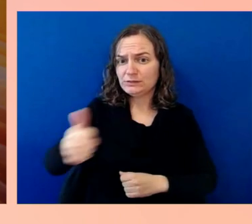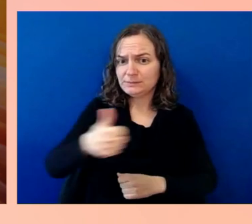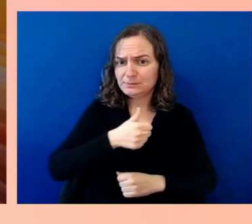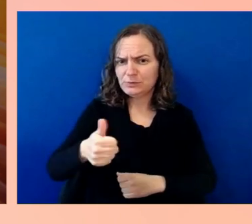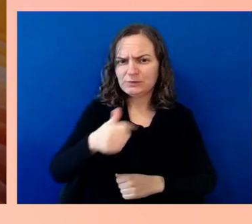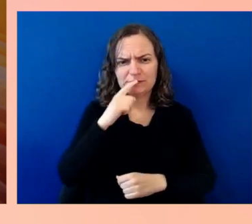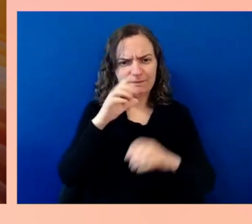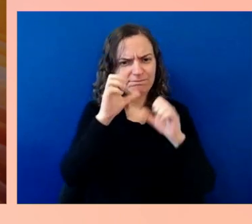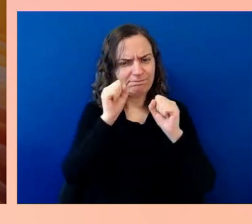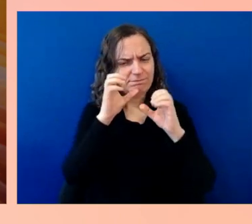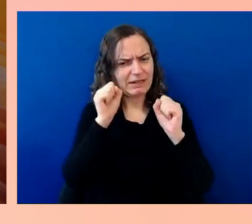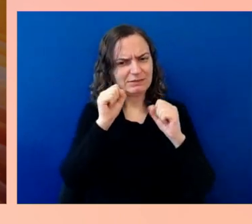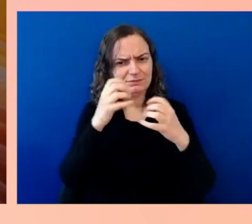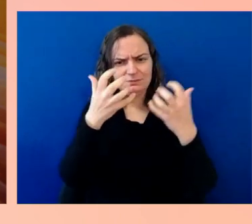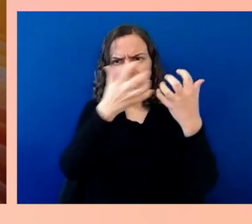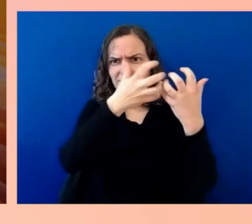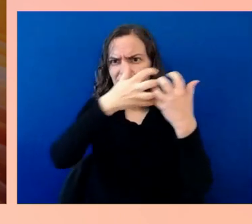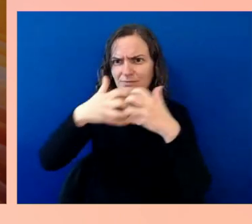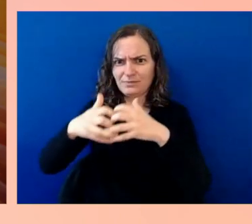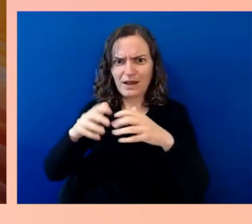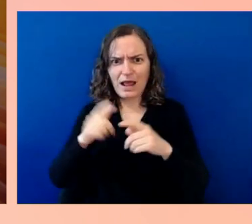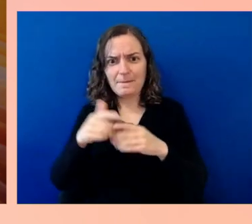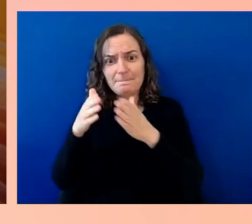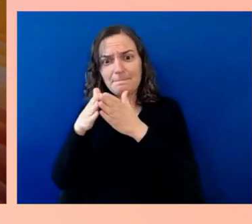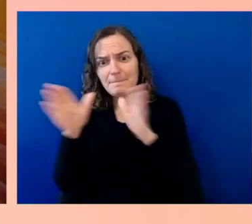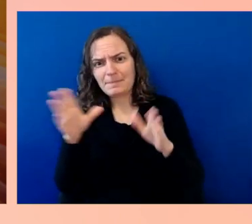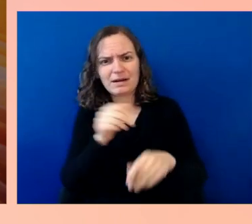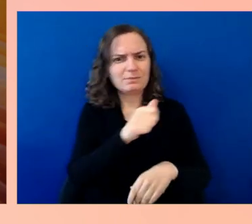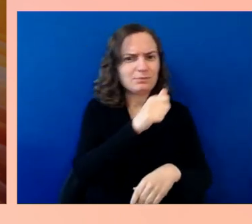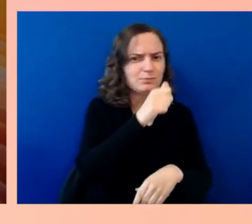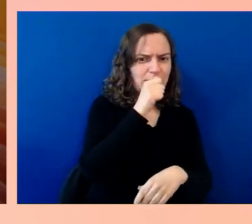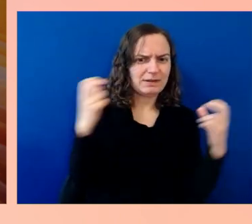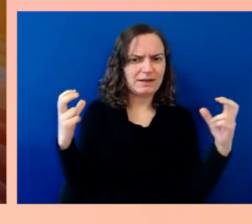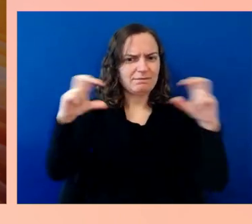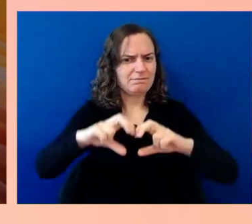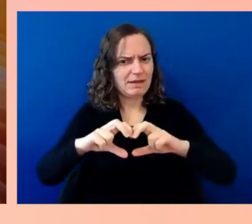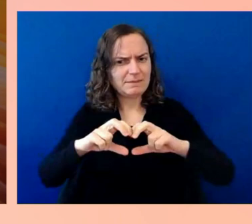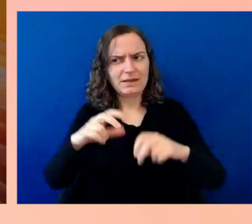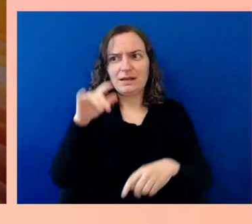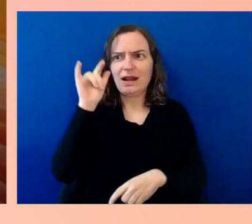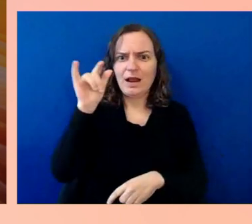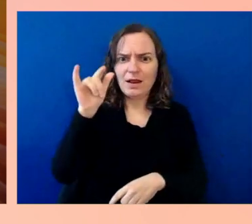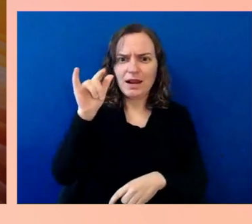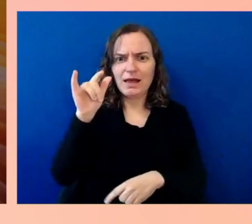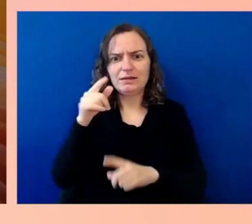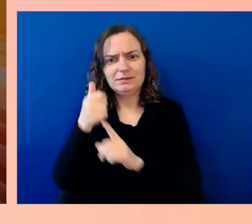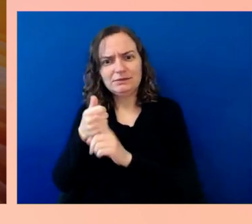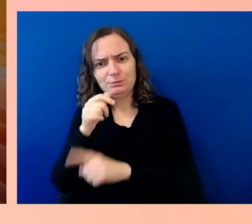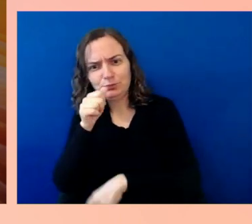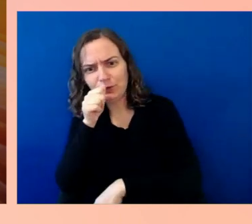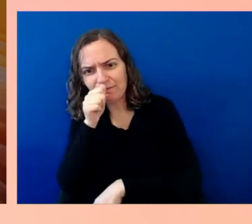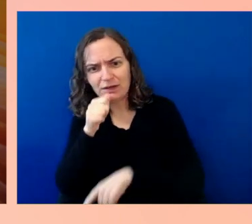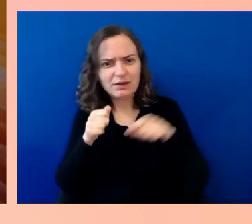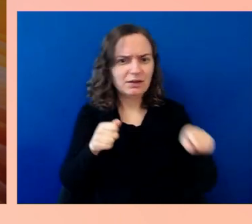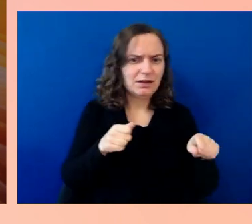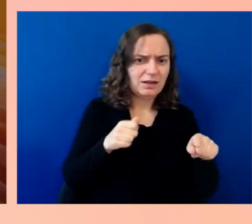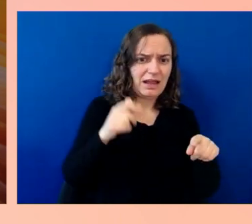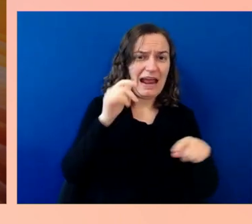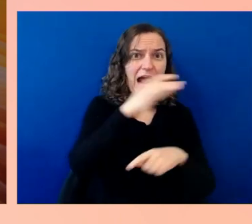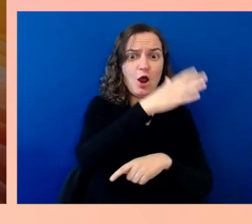private airlines, others, people drive their own cars. As a company that provides digital technology,